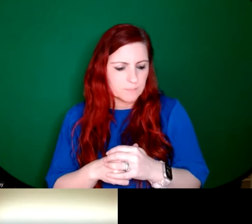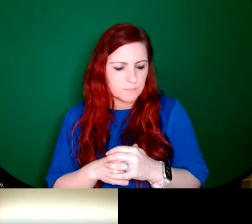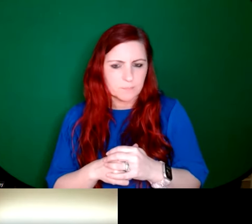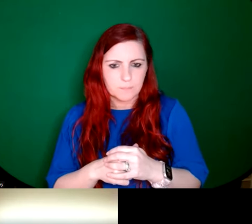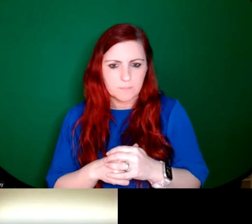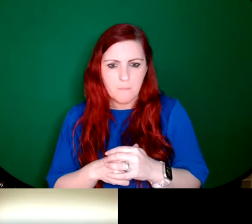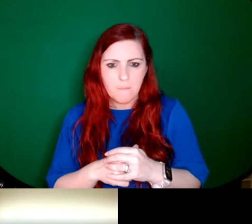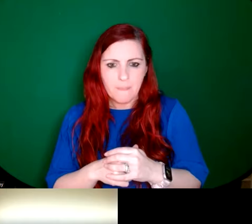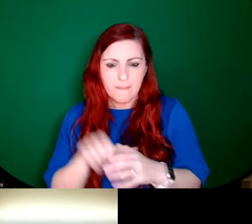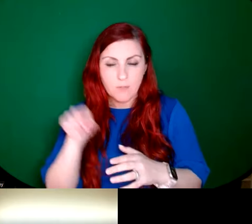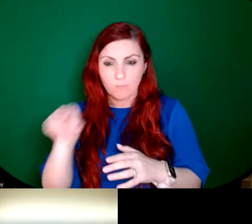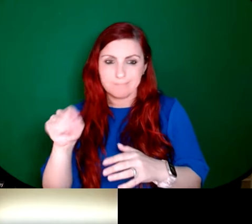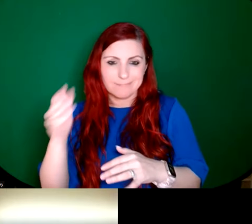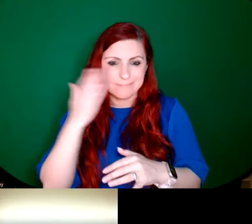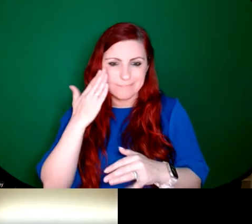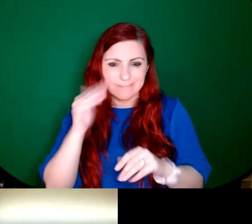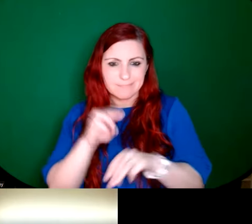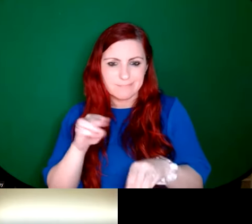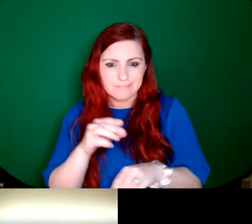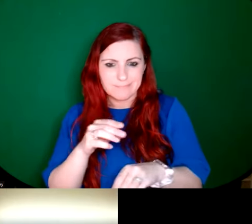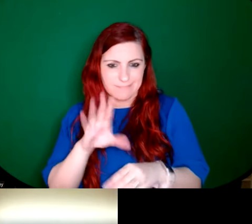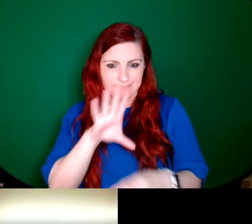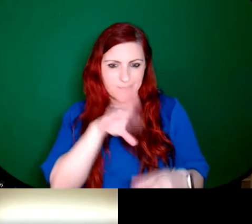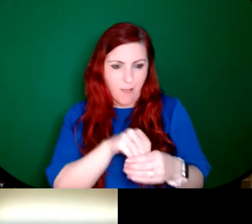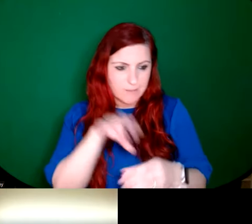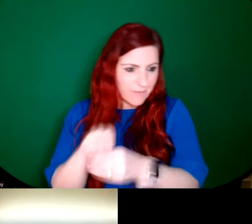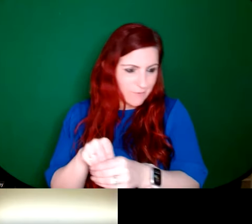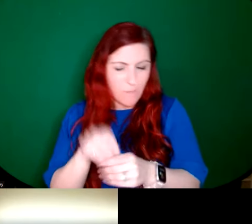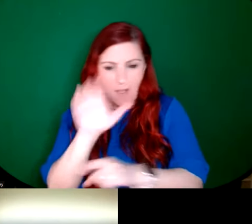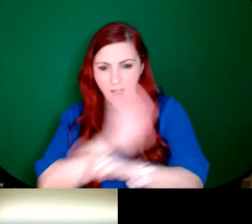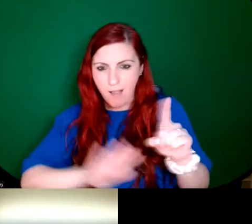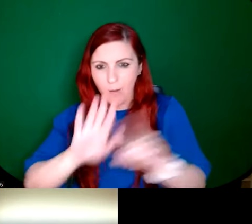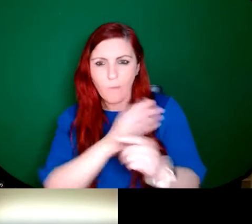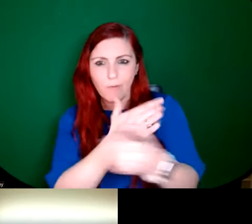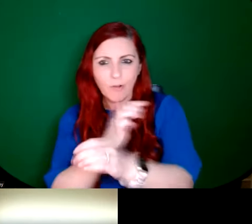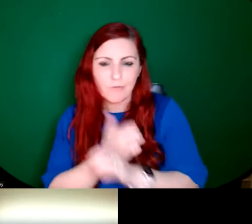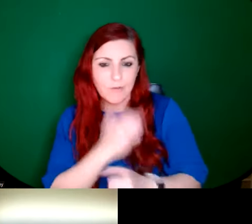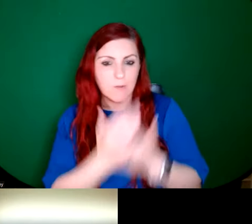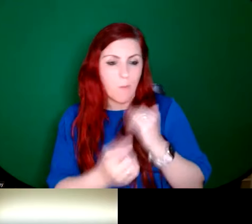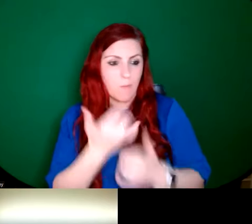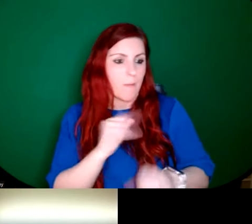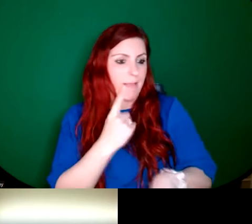Joanne Drum: Right? You know, that people take part in these from all over the country. So somebody is probably there now and will be able to go after their